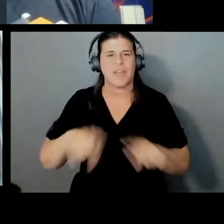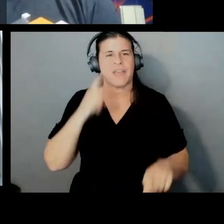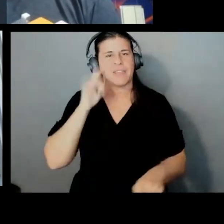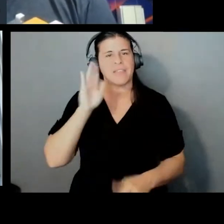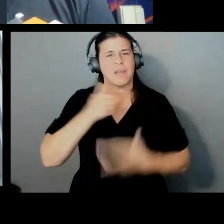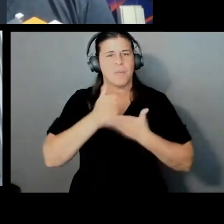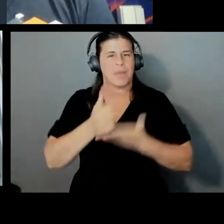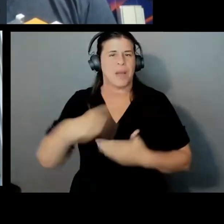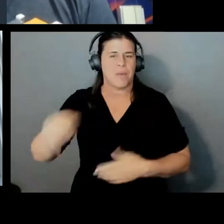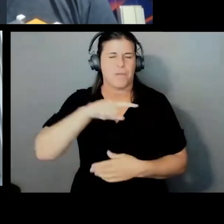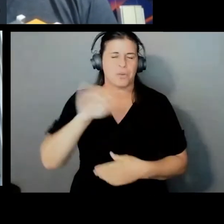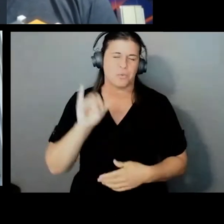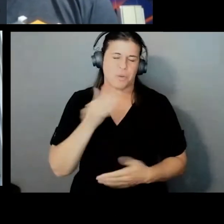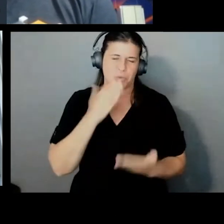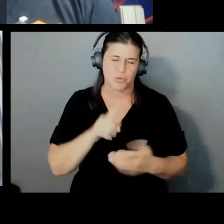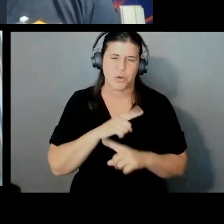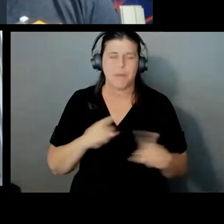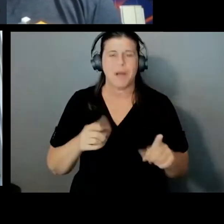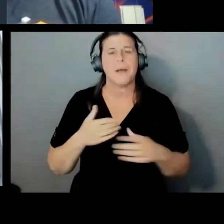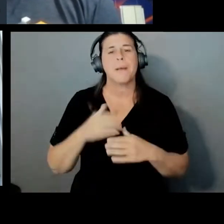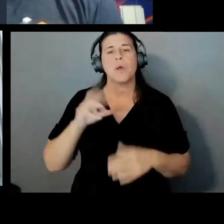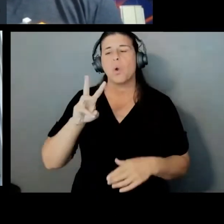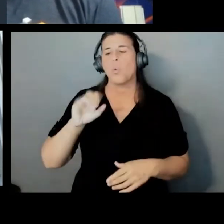So, Wickr is an end-to-end encrypted product,